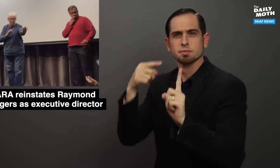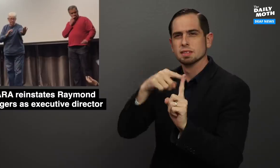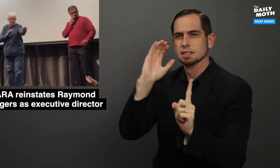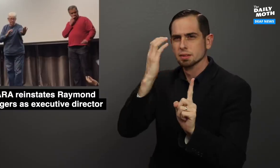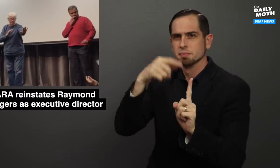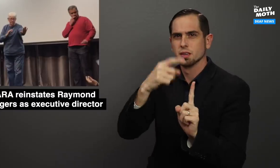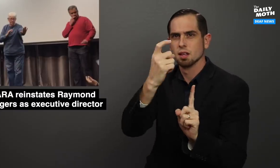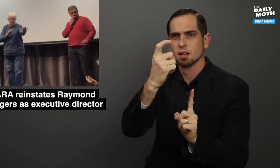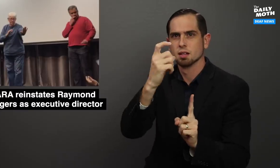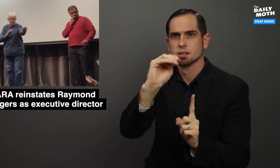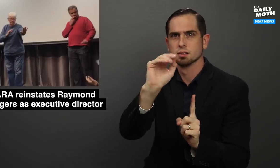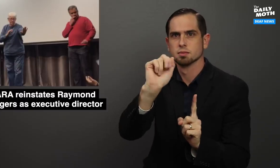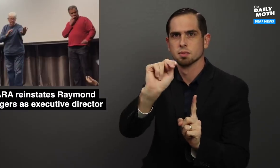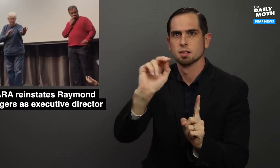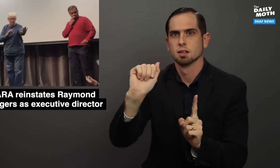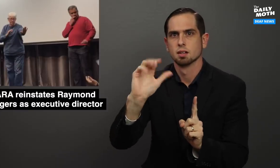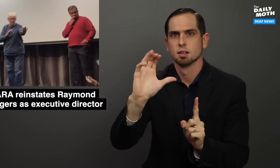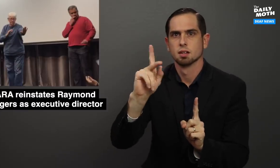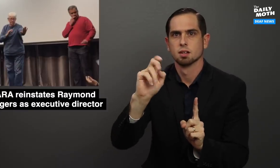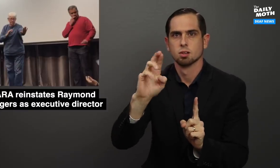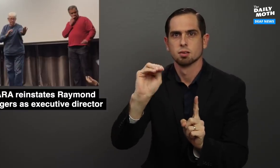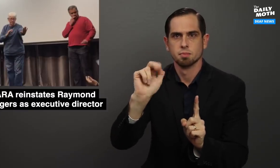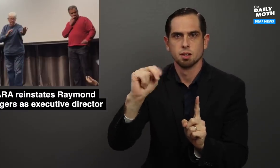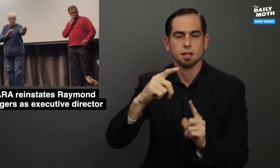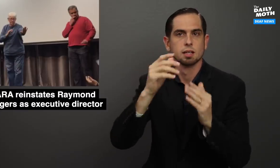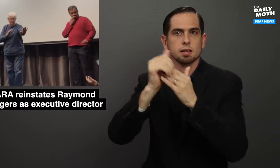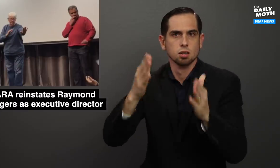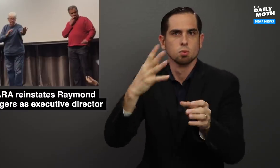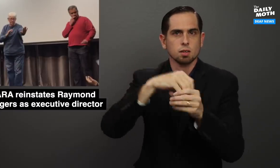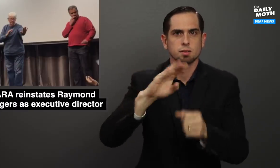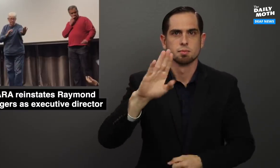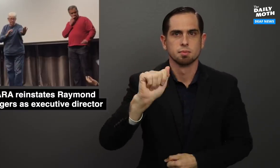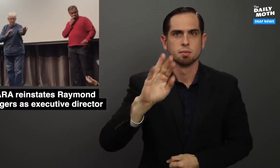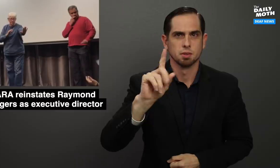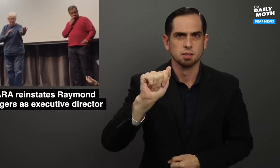appeared to be Xman Ackerman, a leader within BABDA.